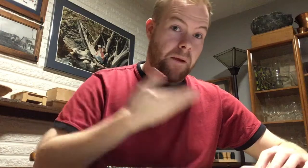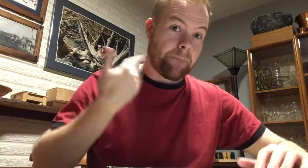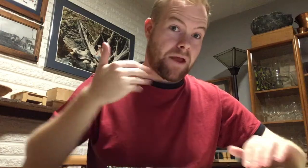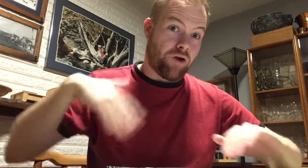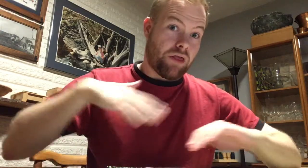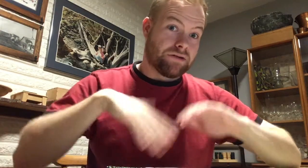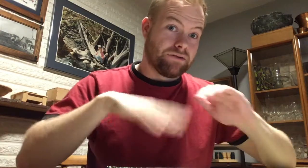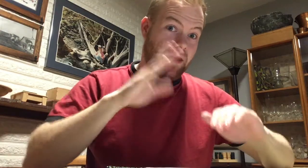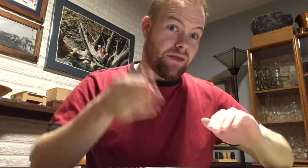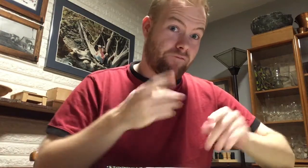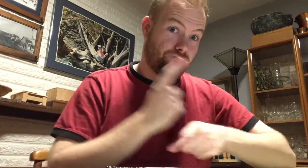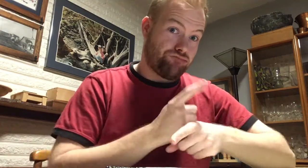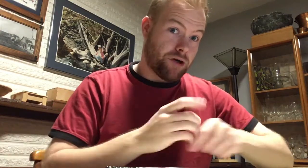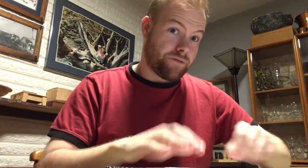Better late than never, right?